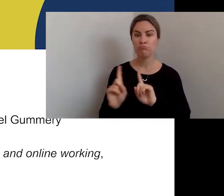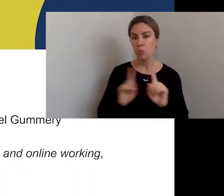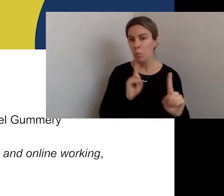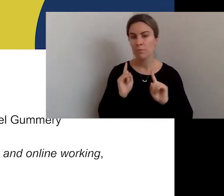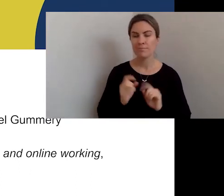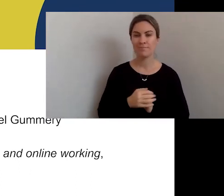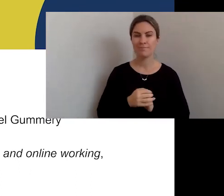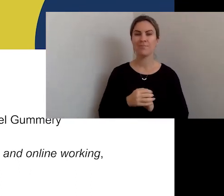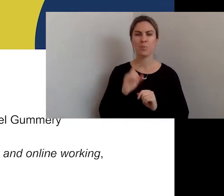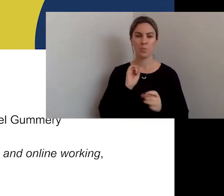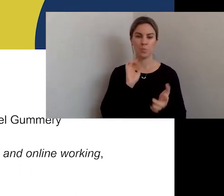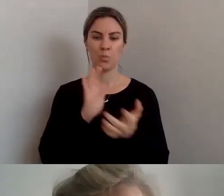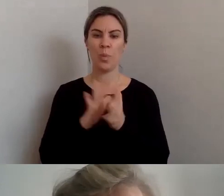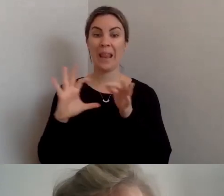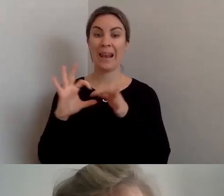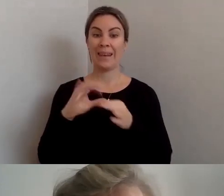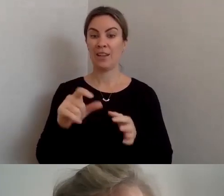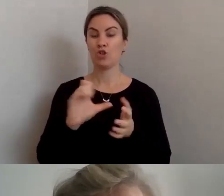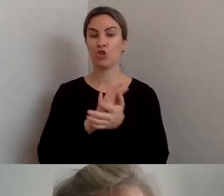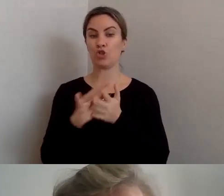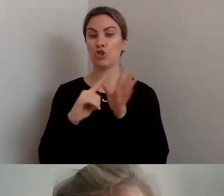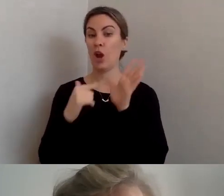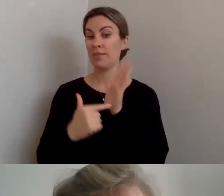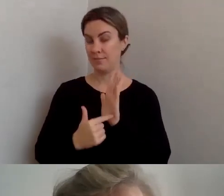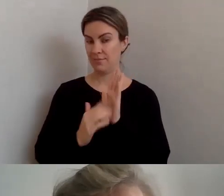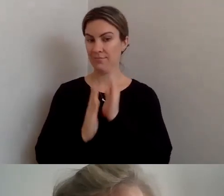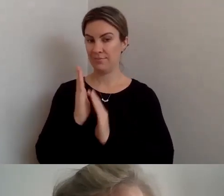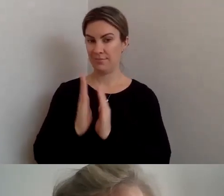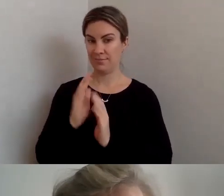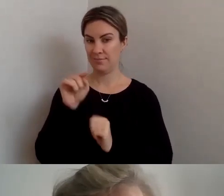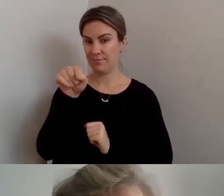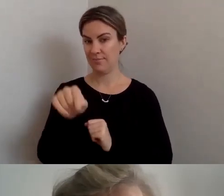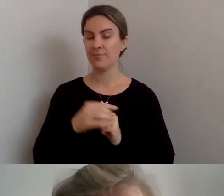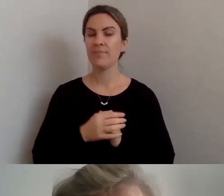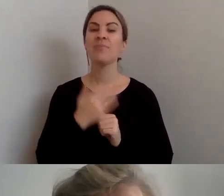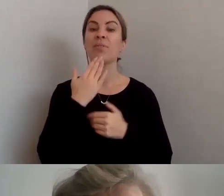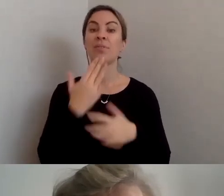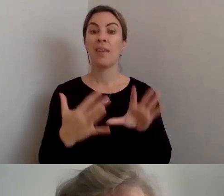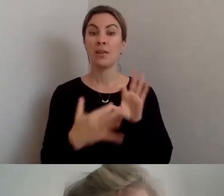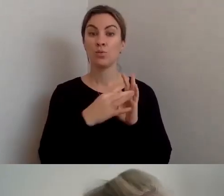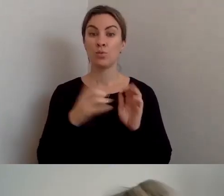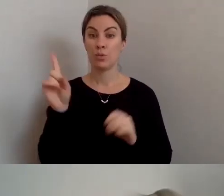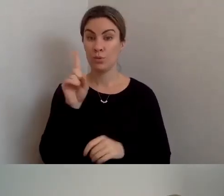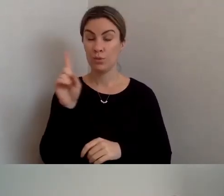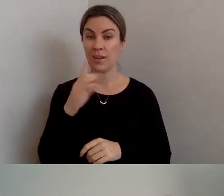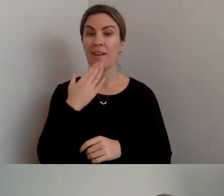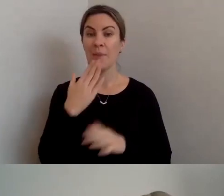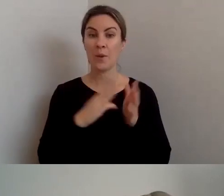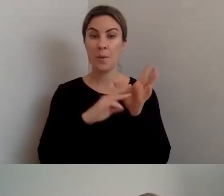the chat now. Thank you to Jody, Martin, our Auslan interpreters